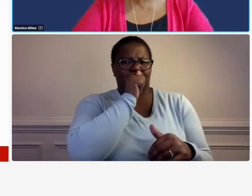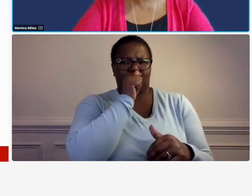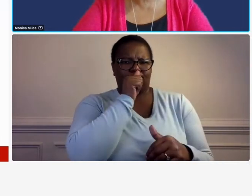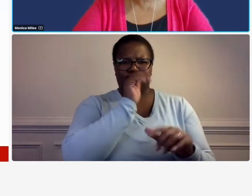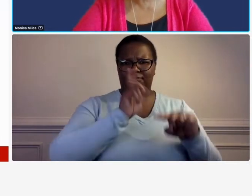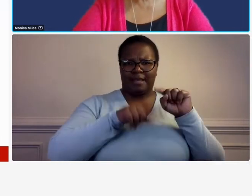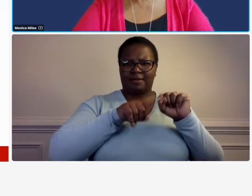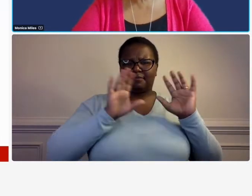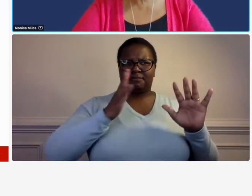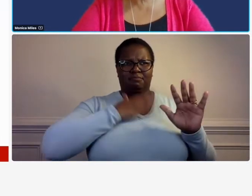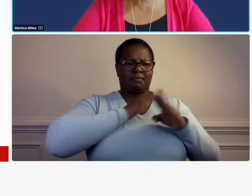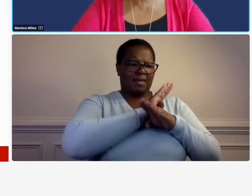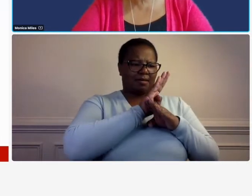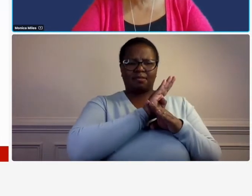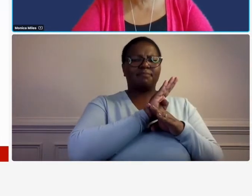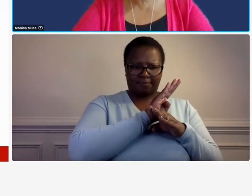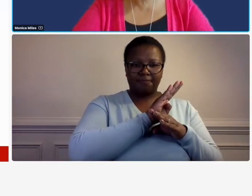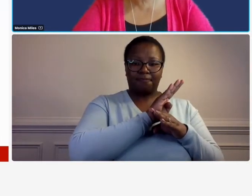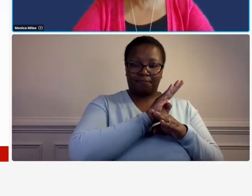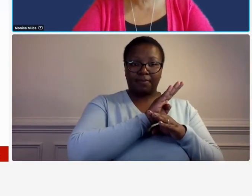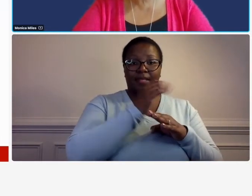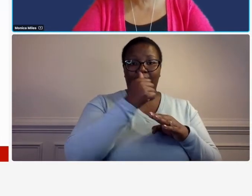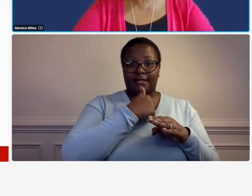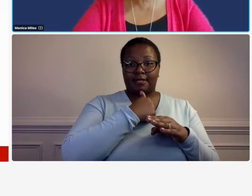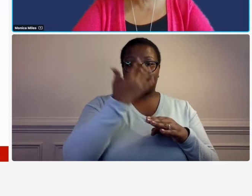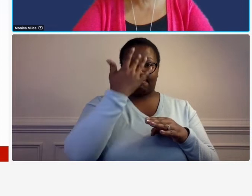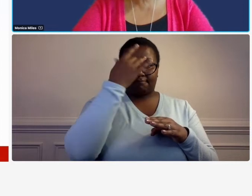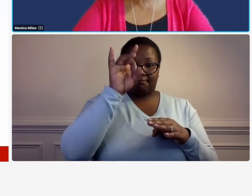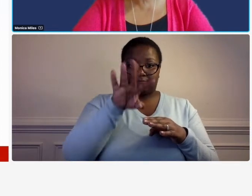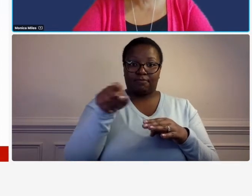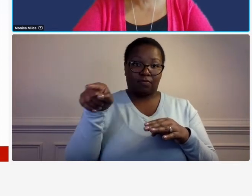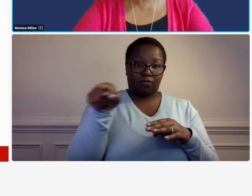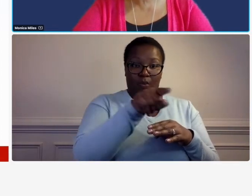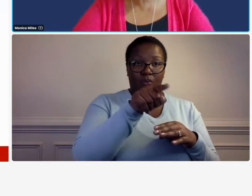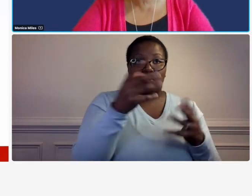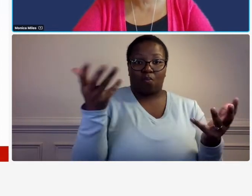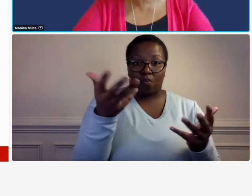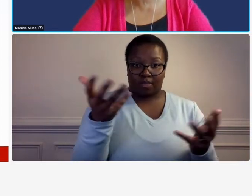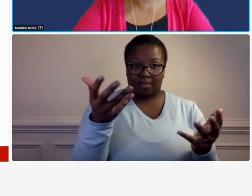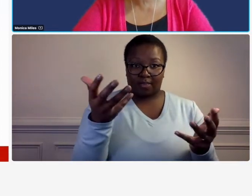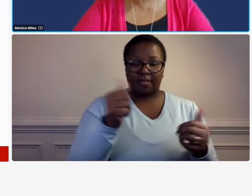that nature so one of the things i wanted to bring um to your attention is that your contract gives